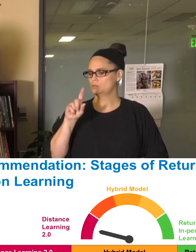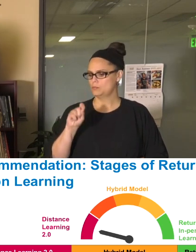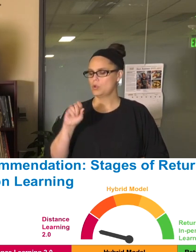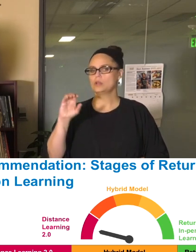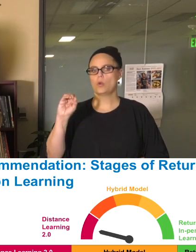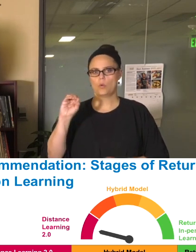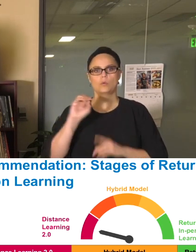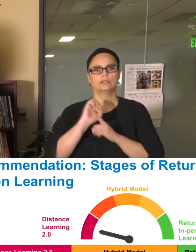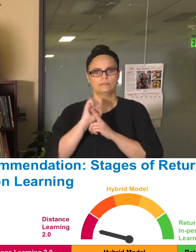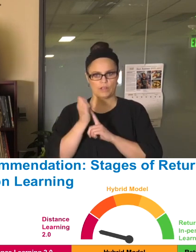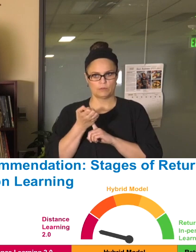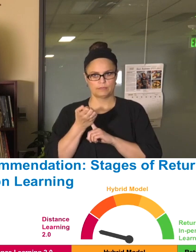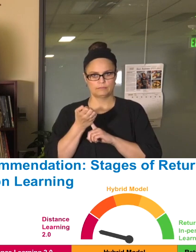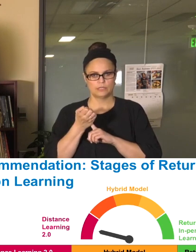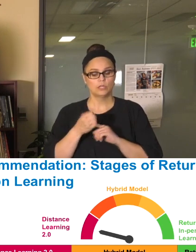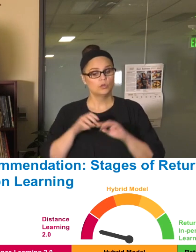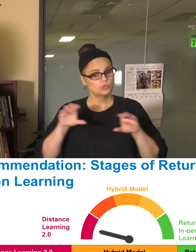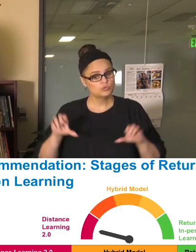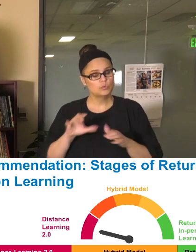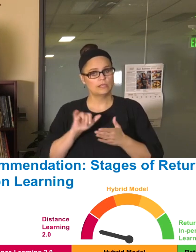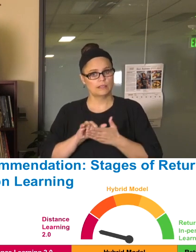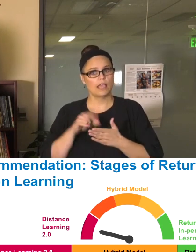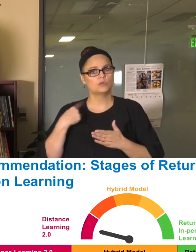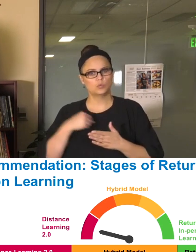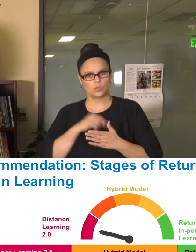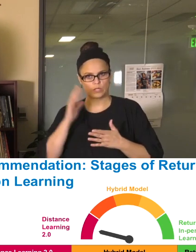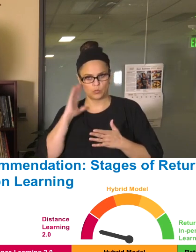In doing that, we are also going to provide limited access